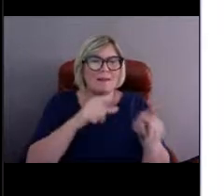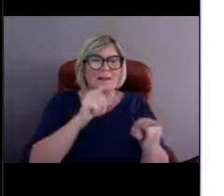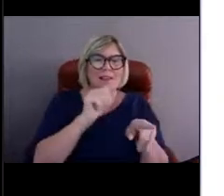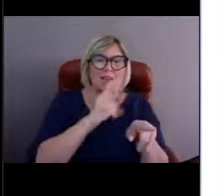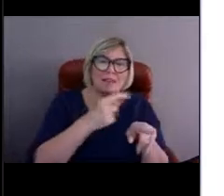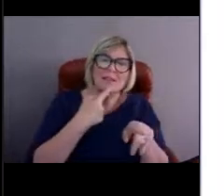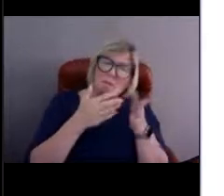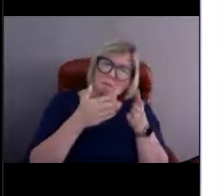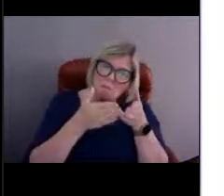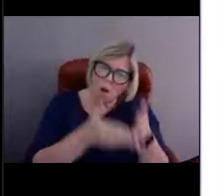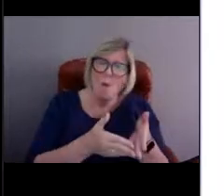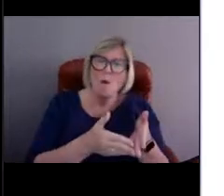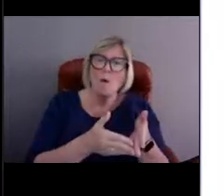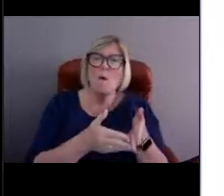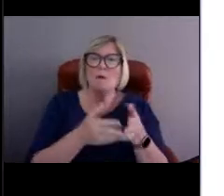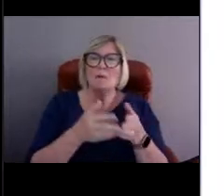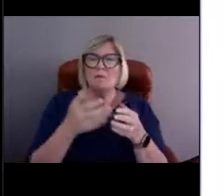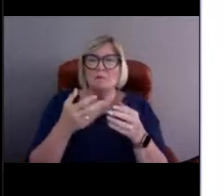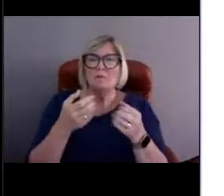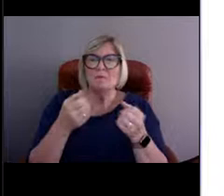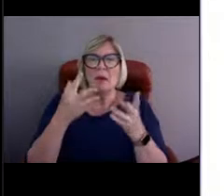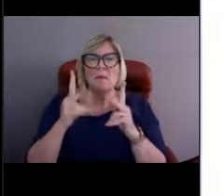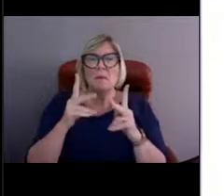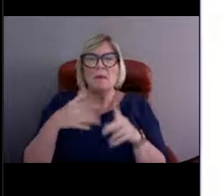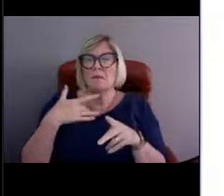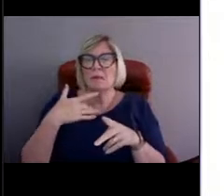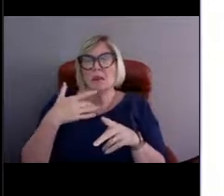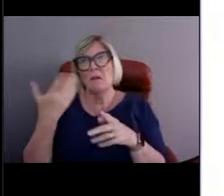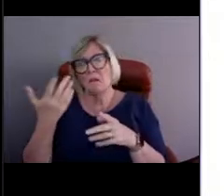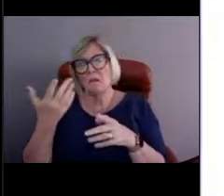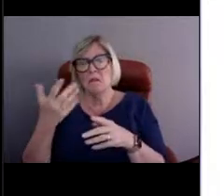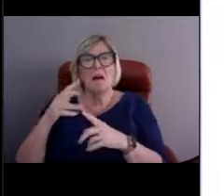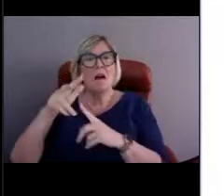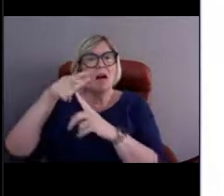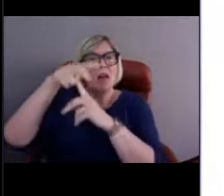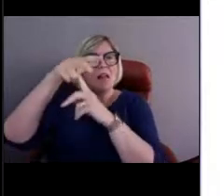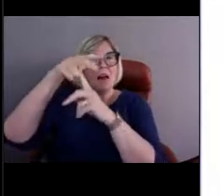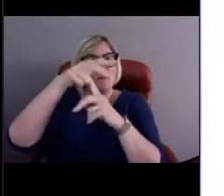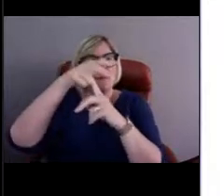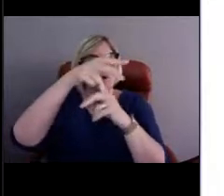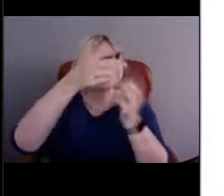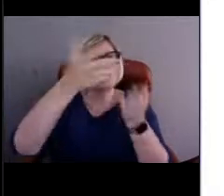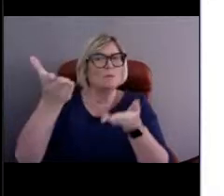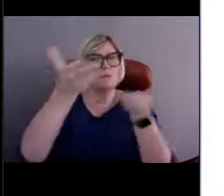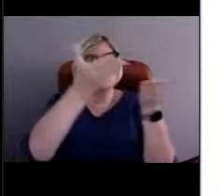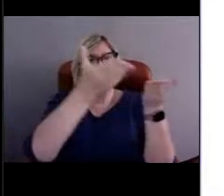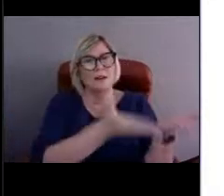And we've got a few people that think we might helicopter these things in. So maybe you can illuminate.